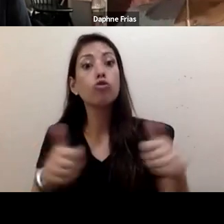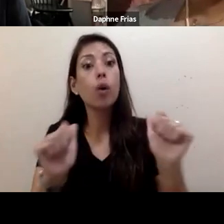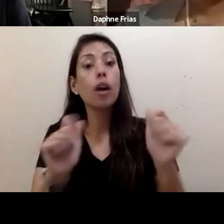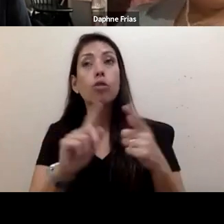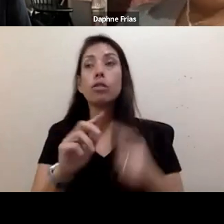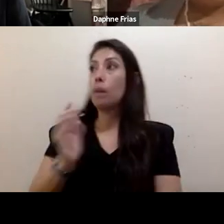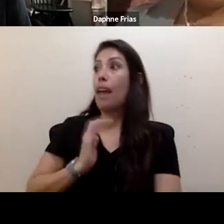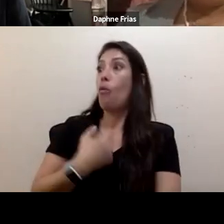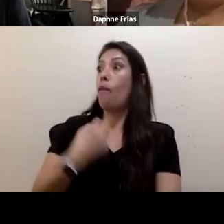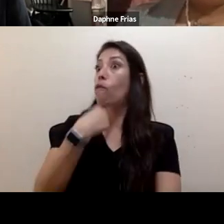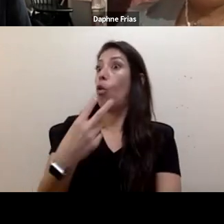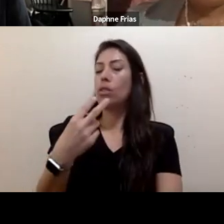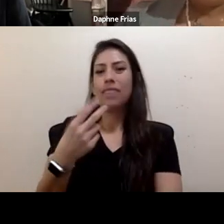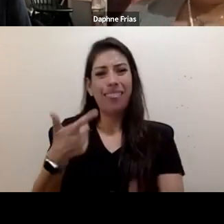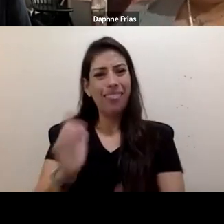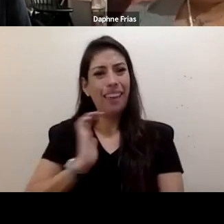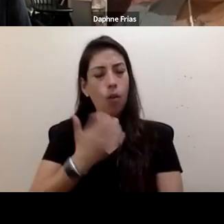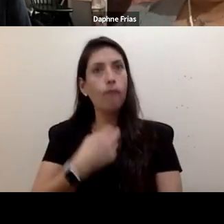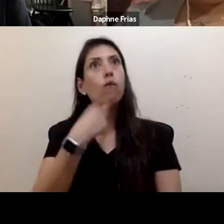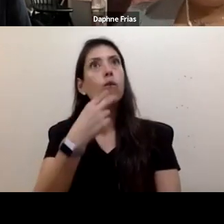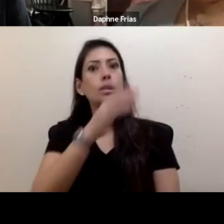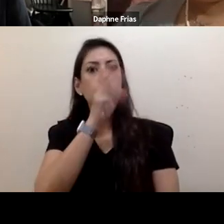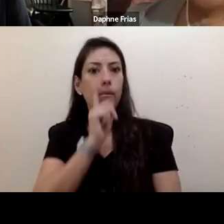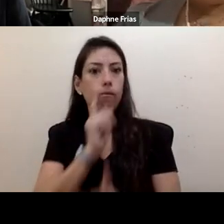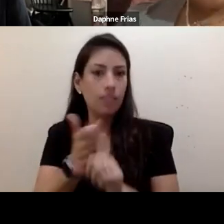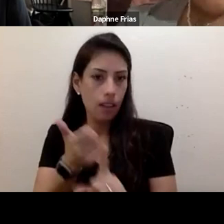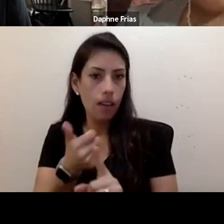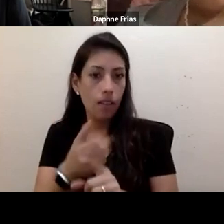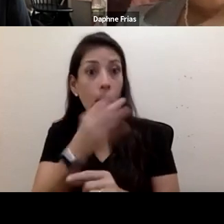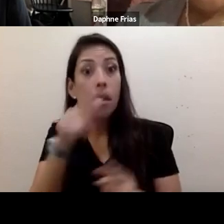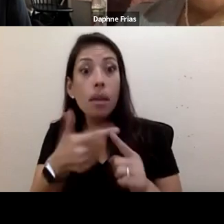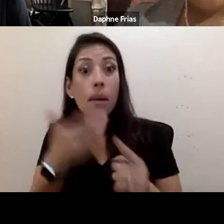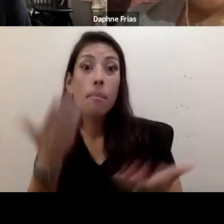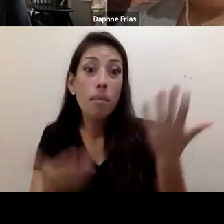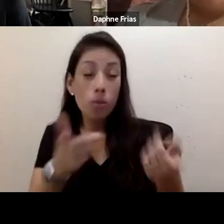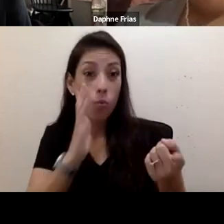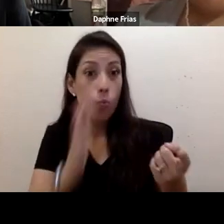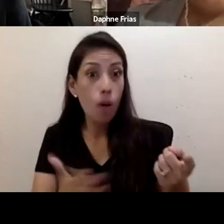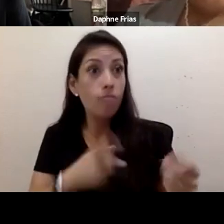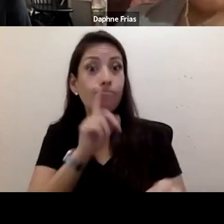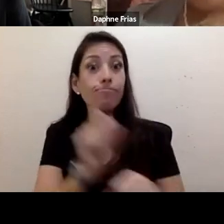let our voices speak for ourselves, and then maybe you would actually have infrastructure that works for us